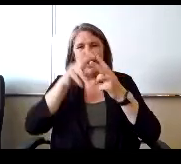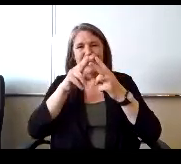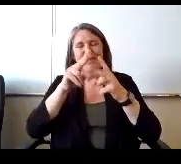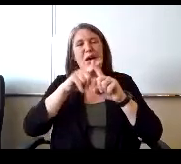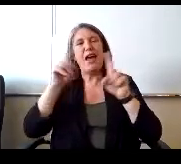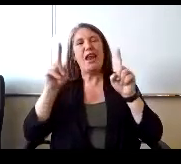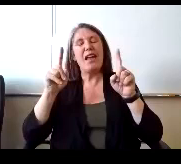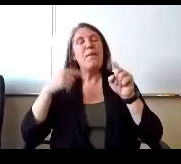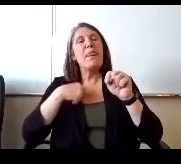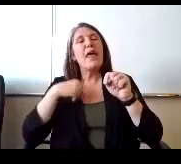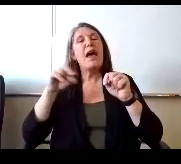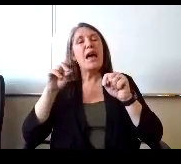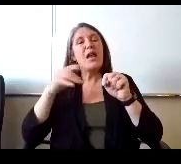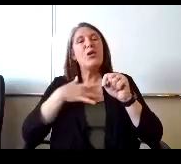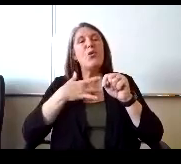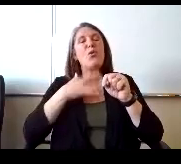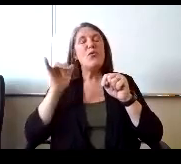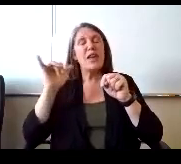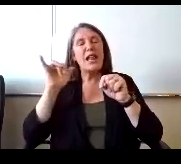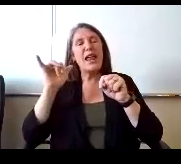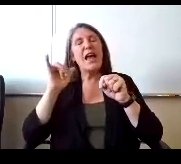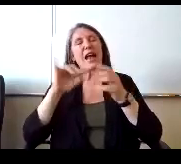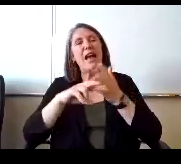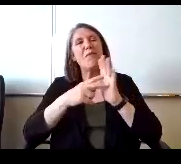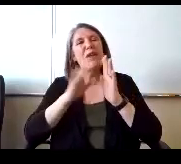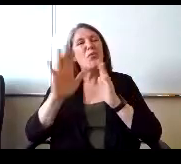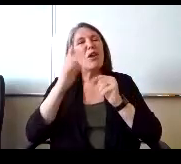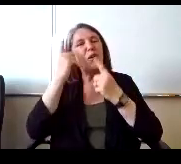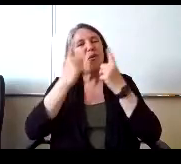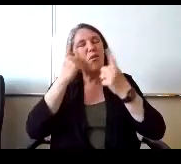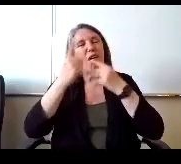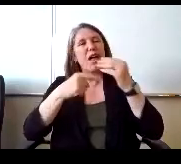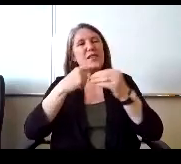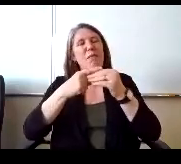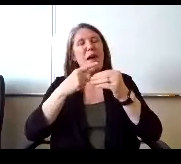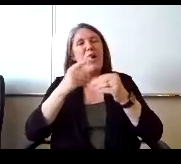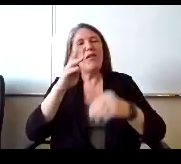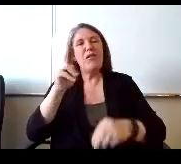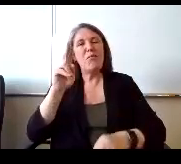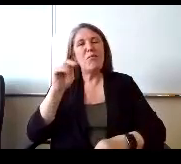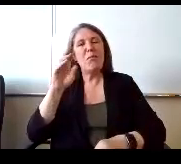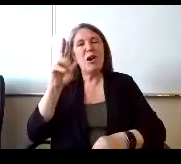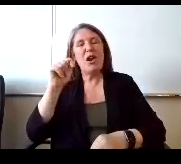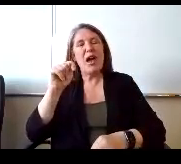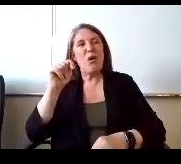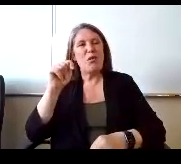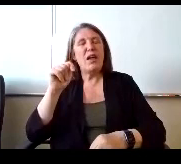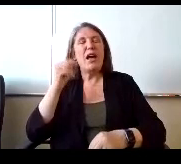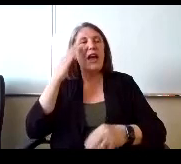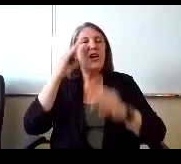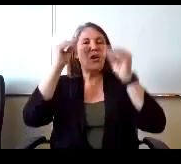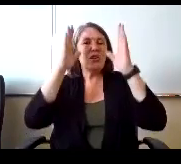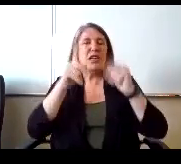what are your thoughts on the on the burnout factor? I know that the teachers that are doing it are volunteer.